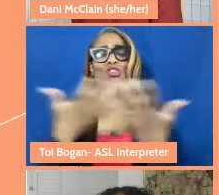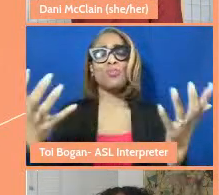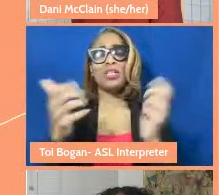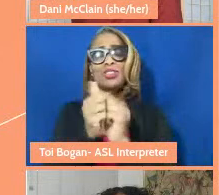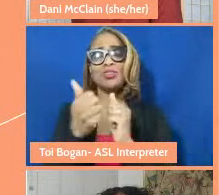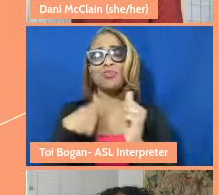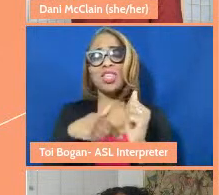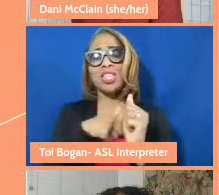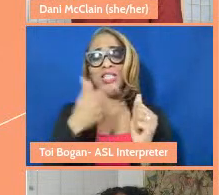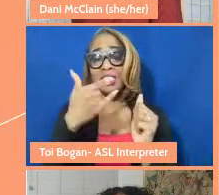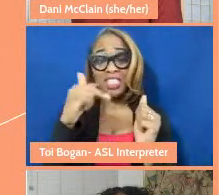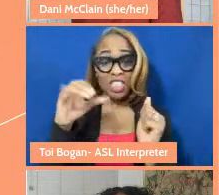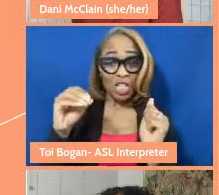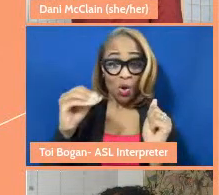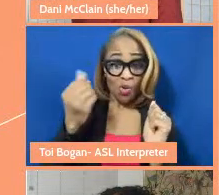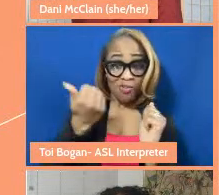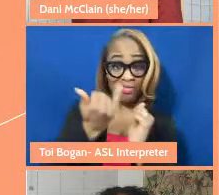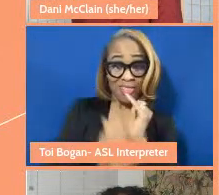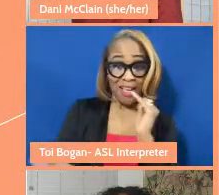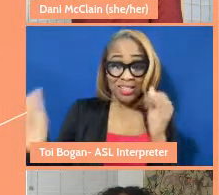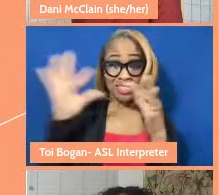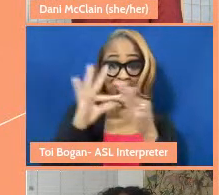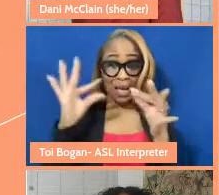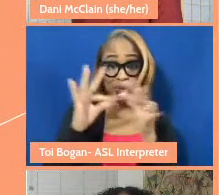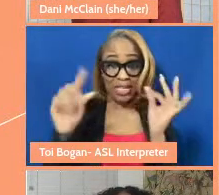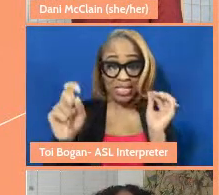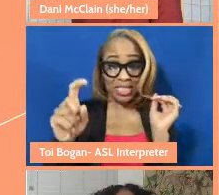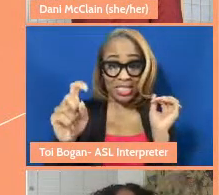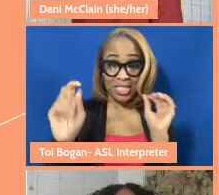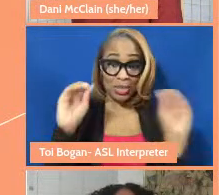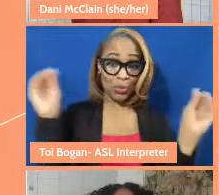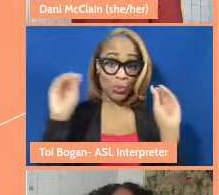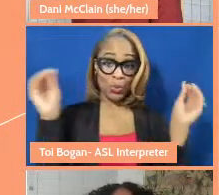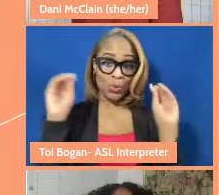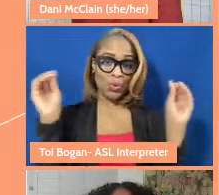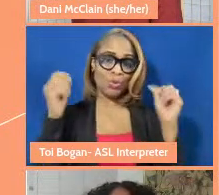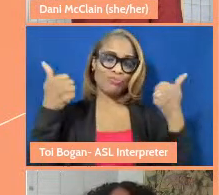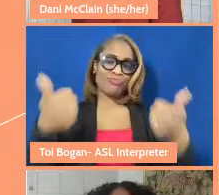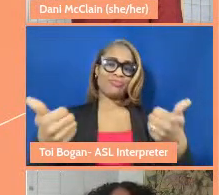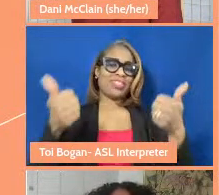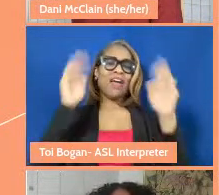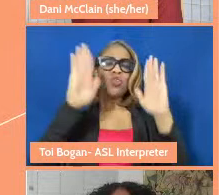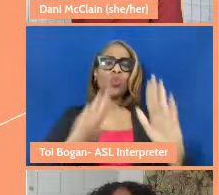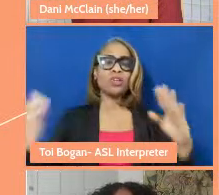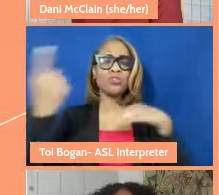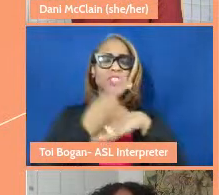Gio, any last word? No. All right, cool. Well, have a wonderful day, have a wonderful evening,